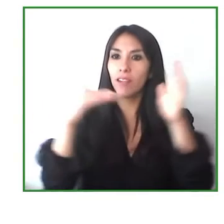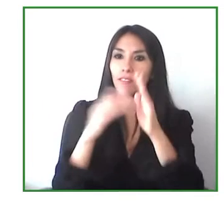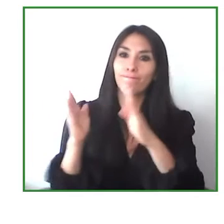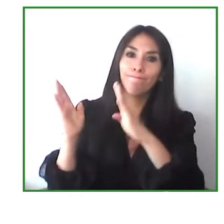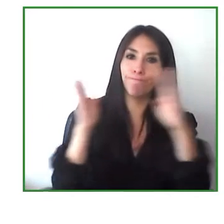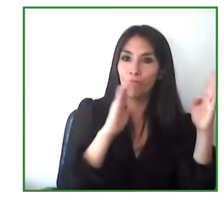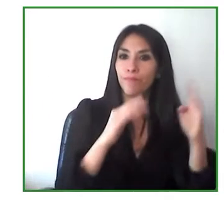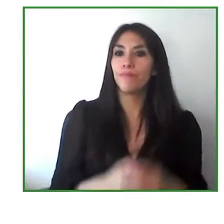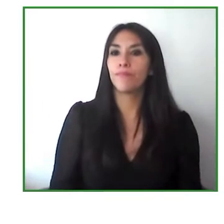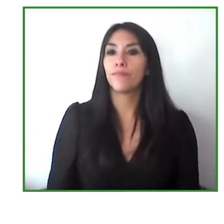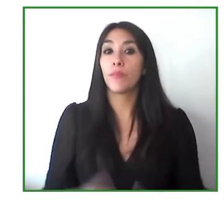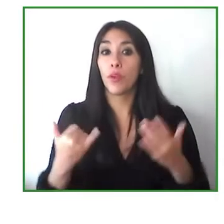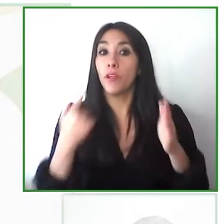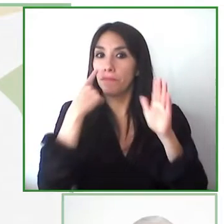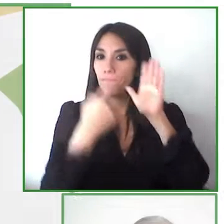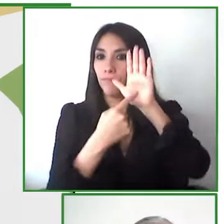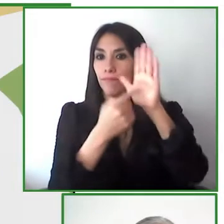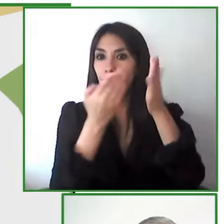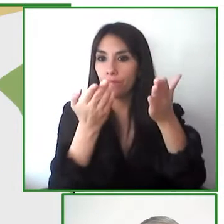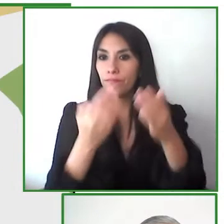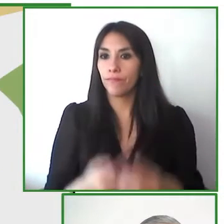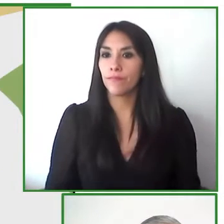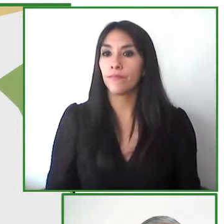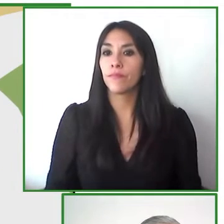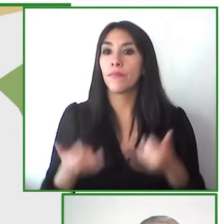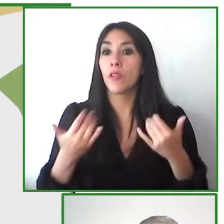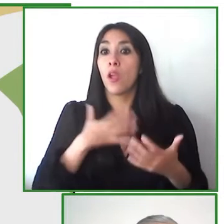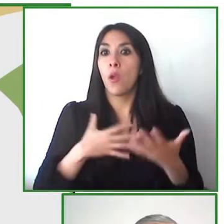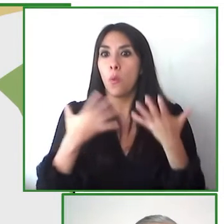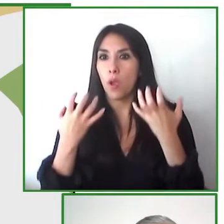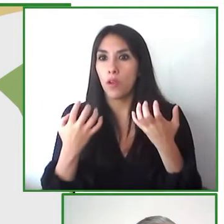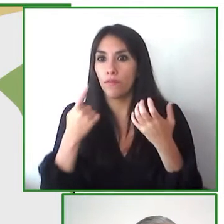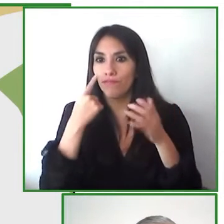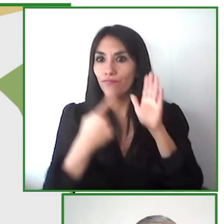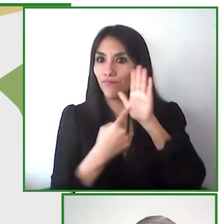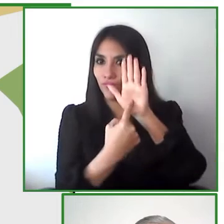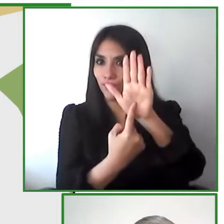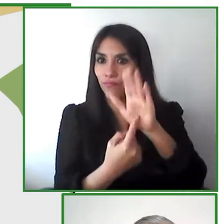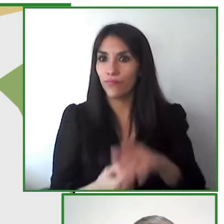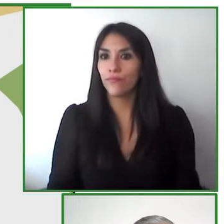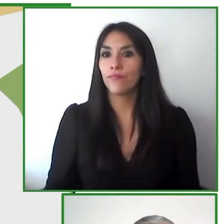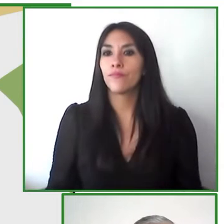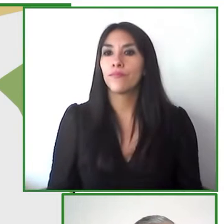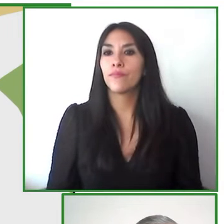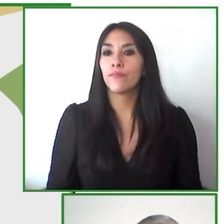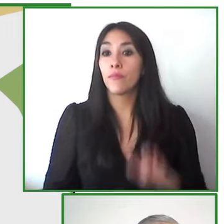and we'll bring in the presentation i'd like to welcome all of you to our presentation